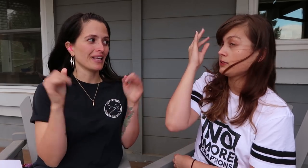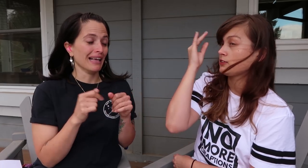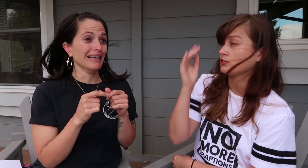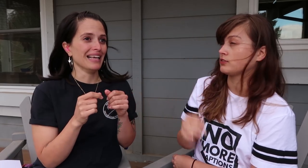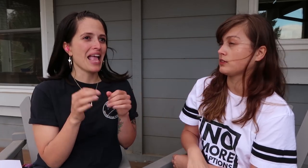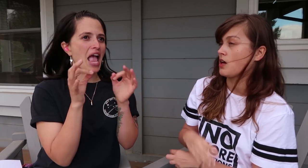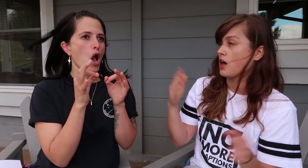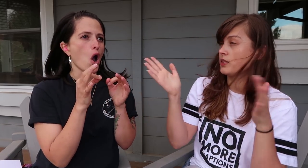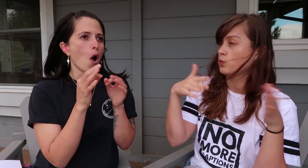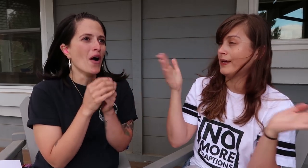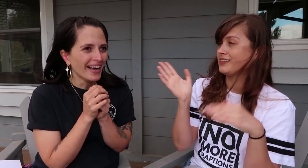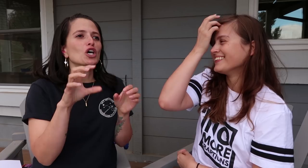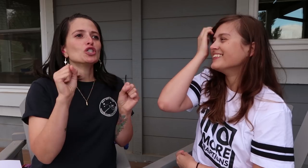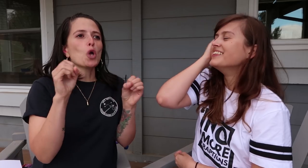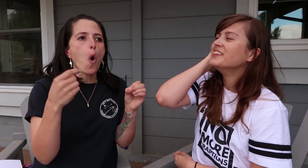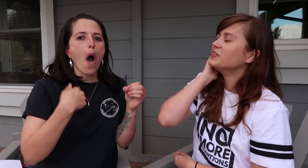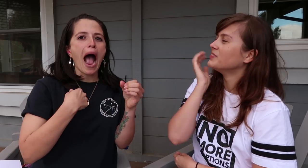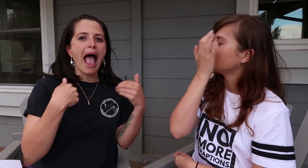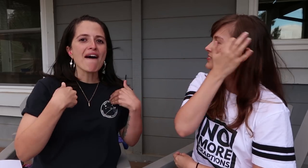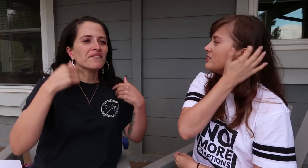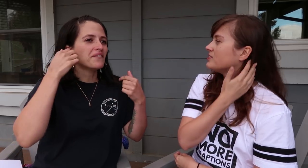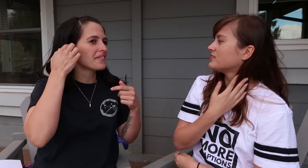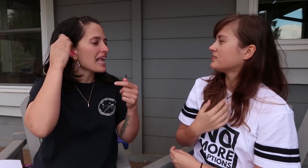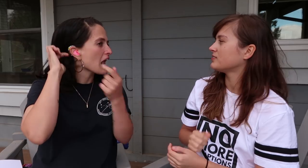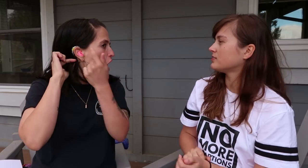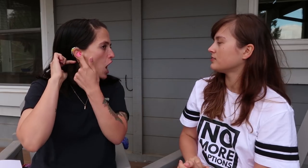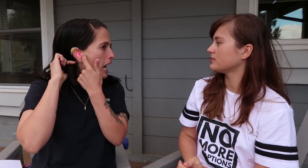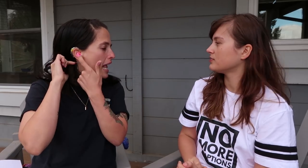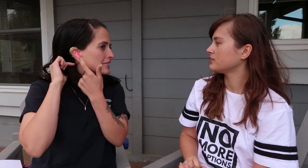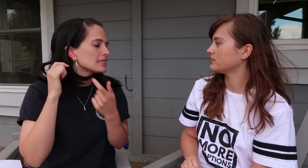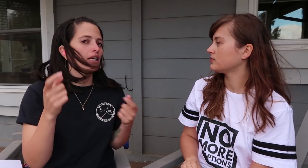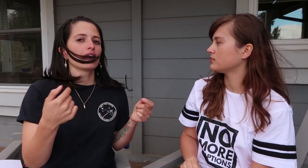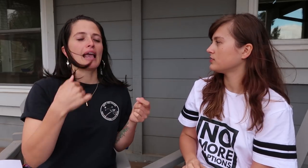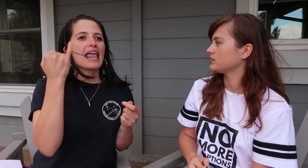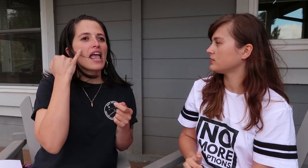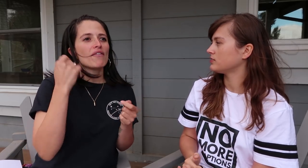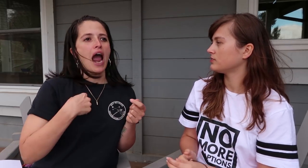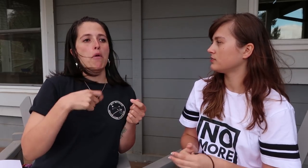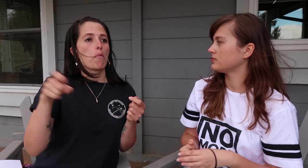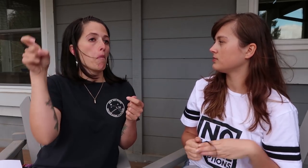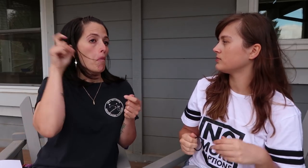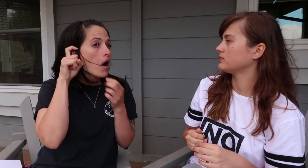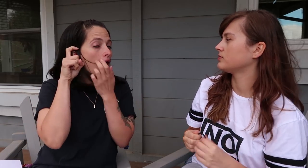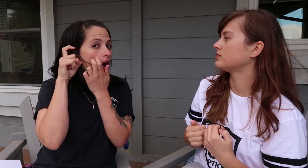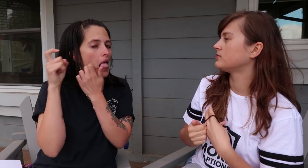I can imagine. This wind… So, I have hearing aids. If I put them in…